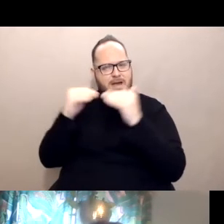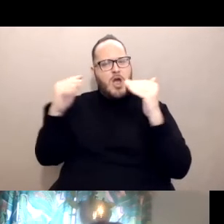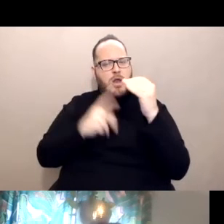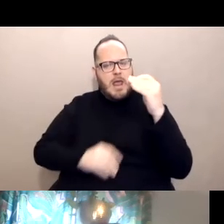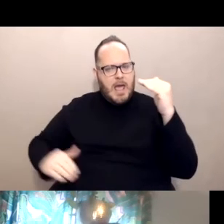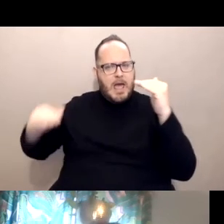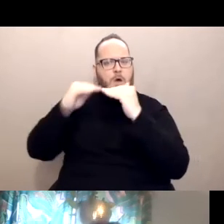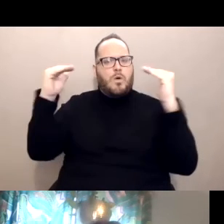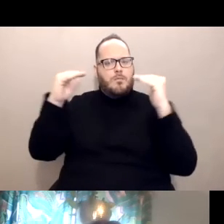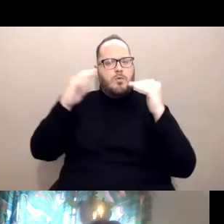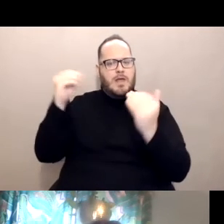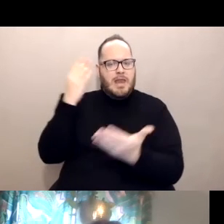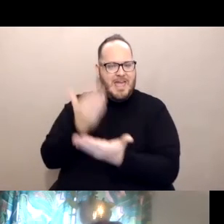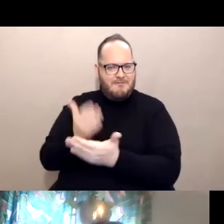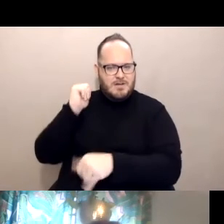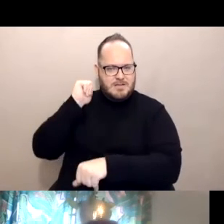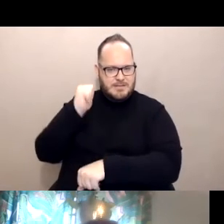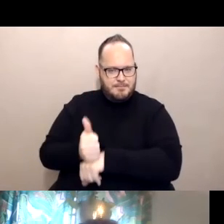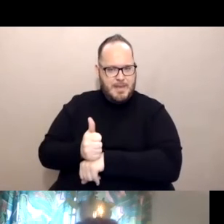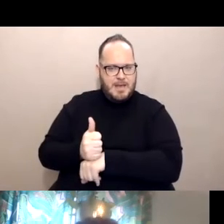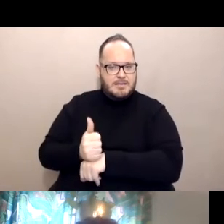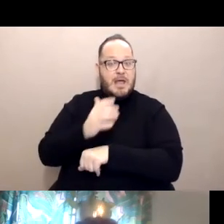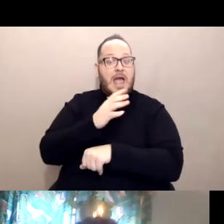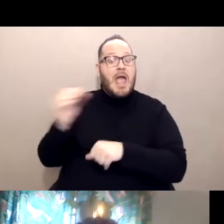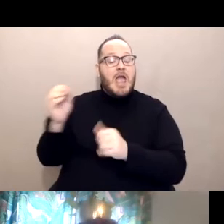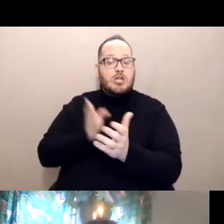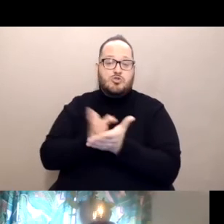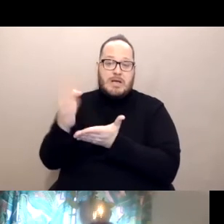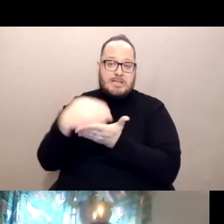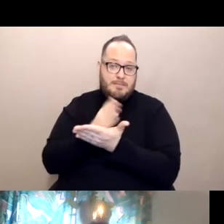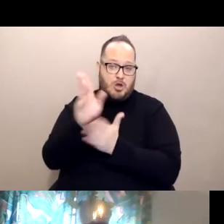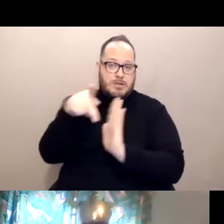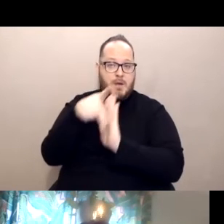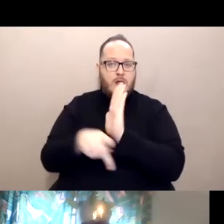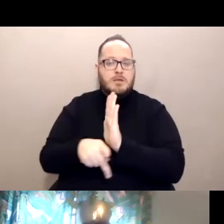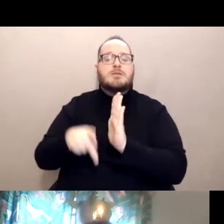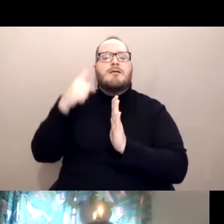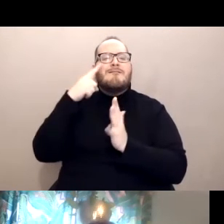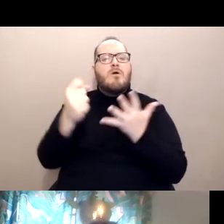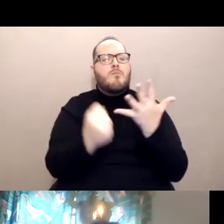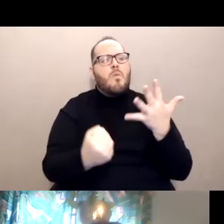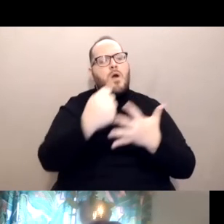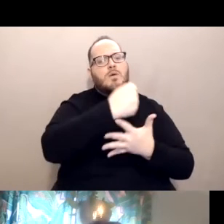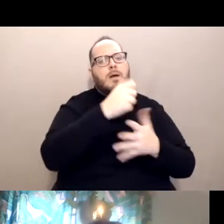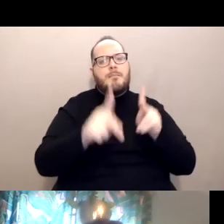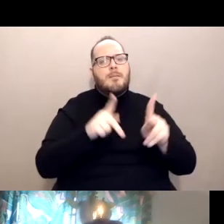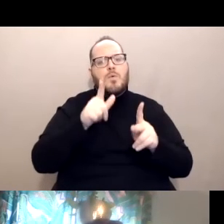and evidence-based and transparent policy to prioritize those who should be offered the vaccine